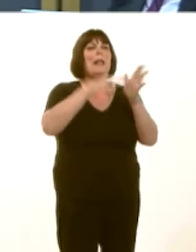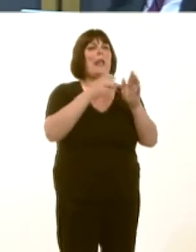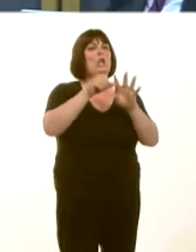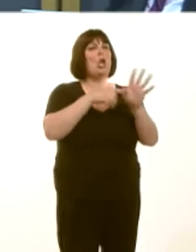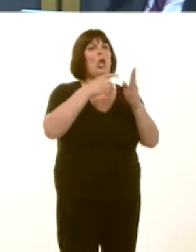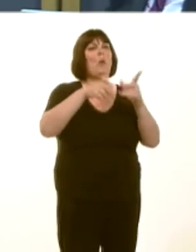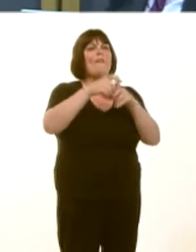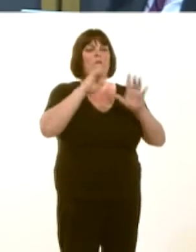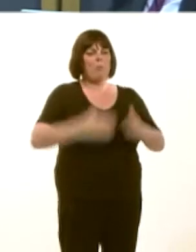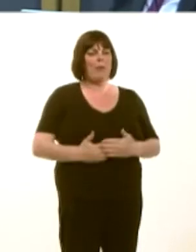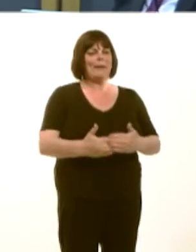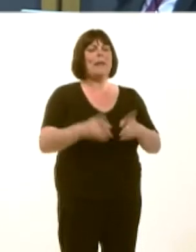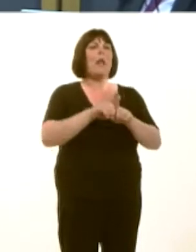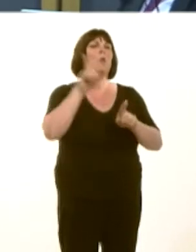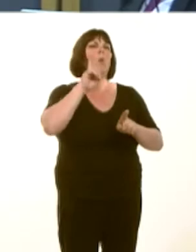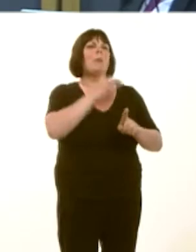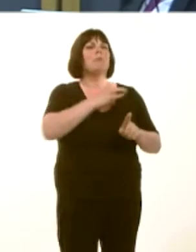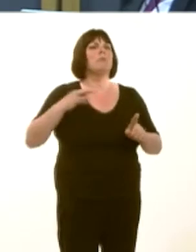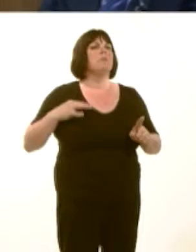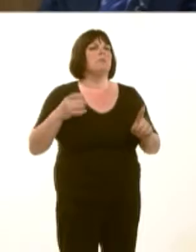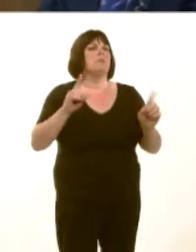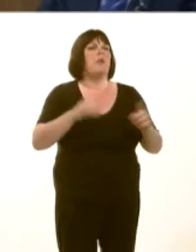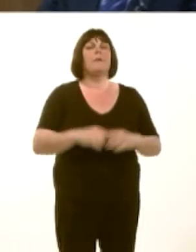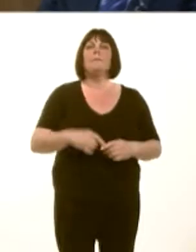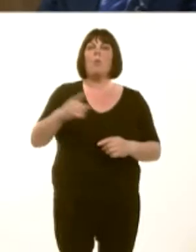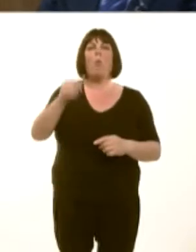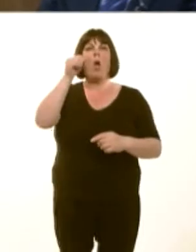Local Health Board to take any necessary action to provide obstetrics and gynaecology services